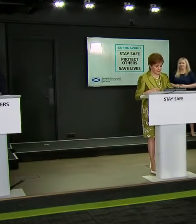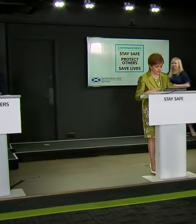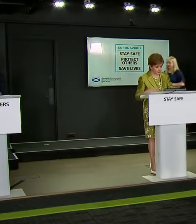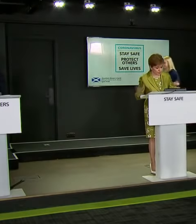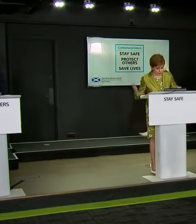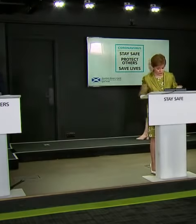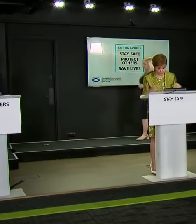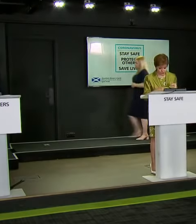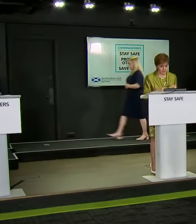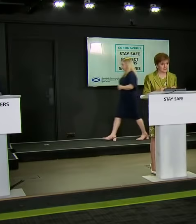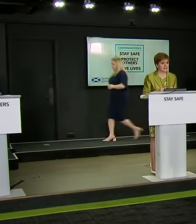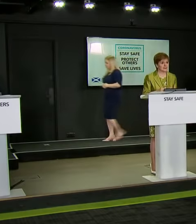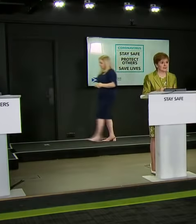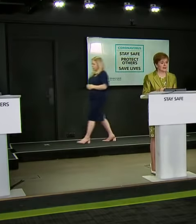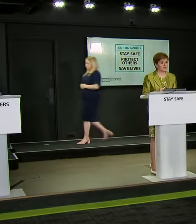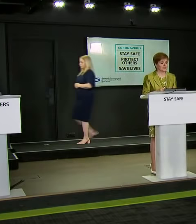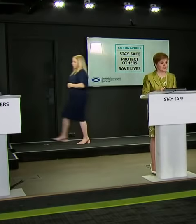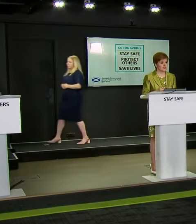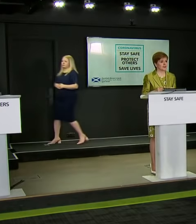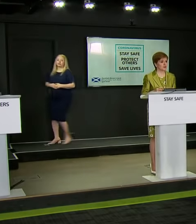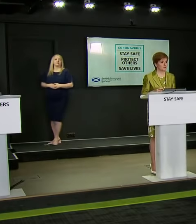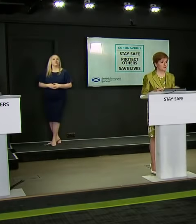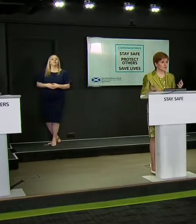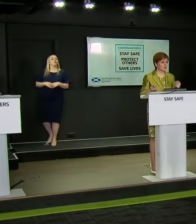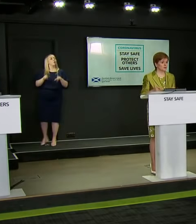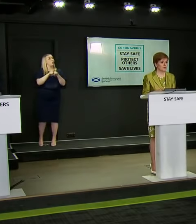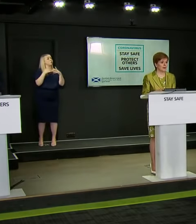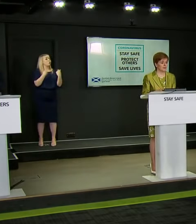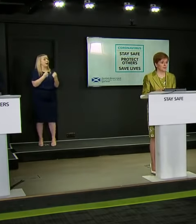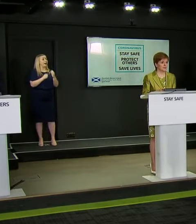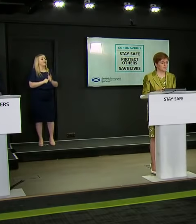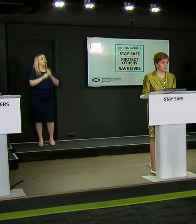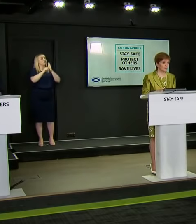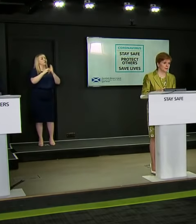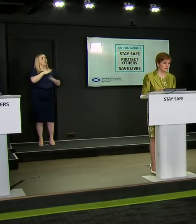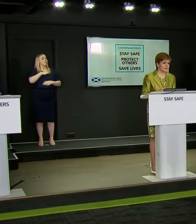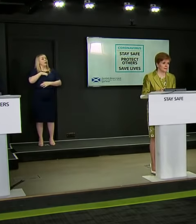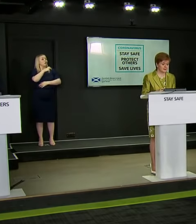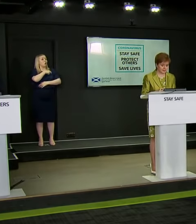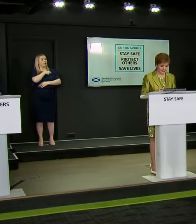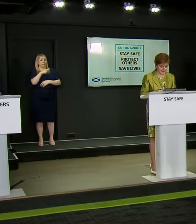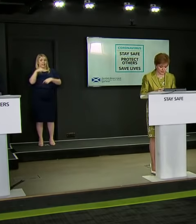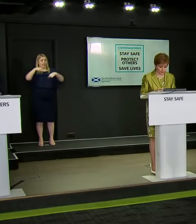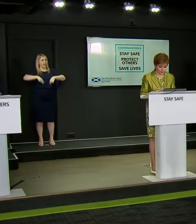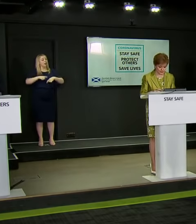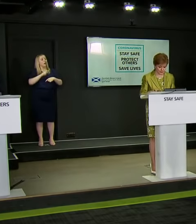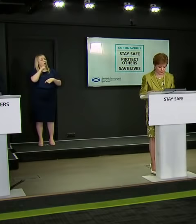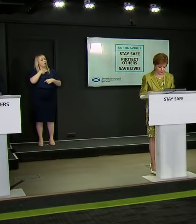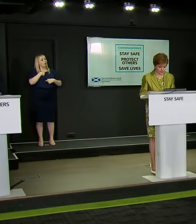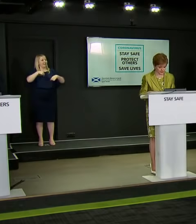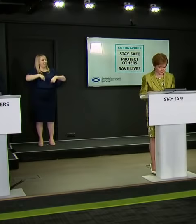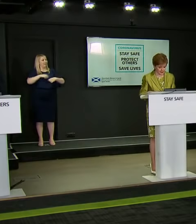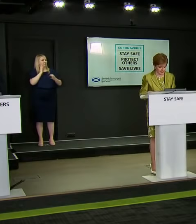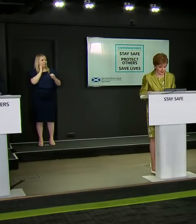We're also joined today by the Chief Medical Officer who will be available with the DFM and I to take questions